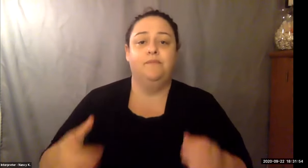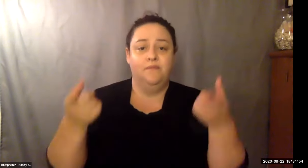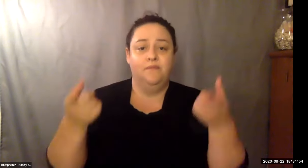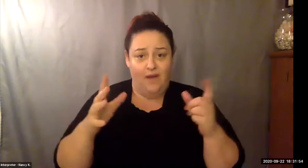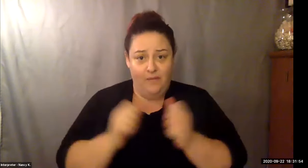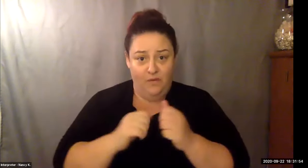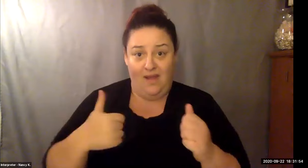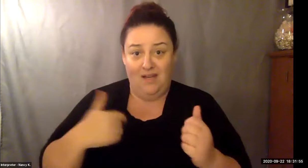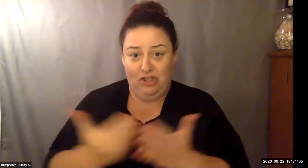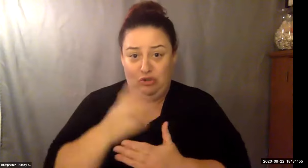Keith Wolling: travel and tourism.